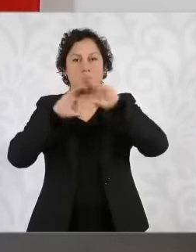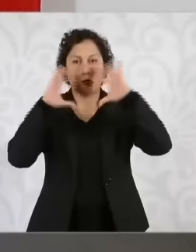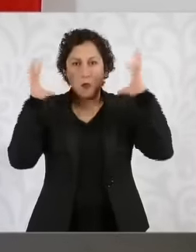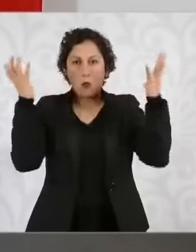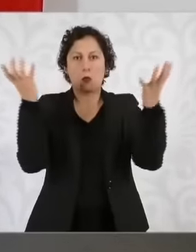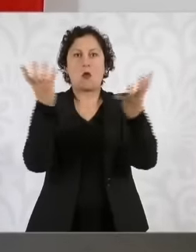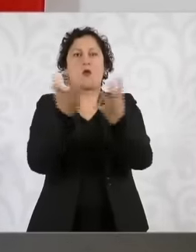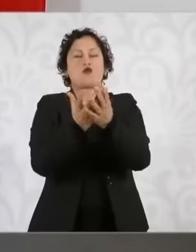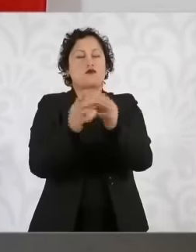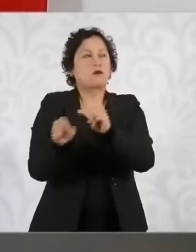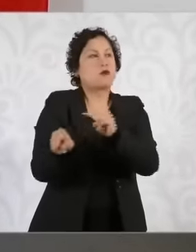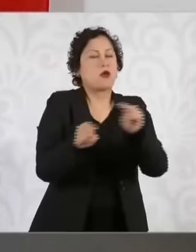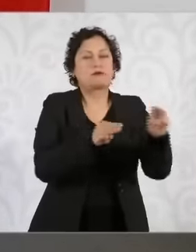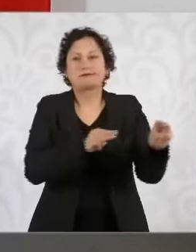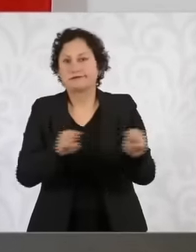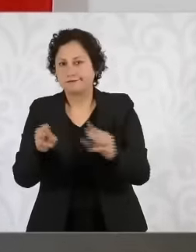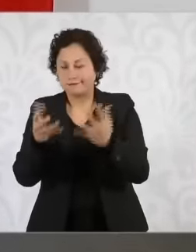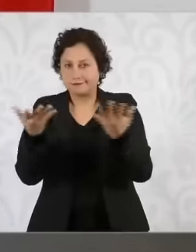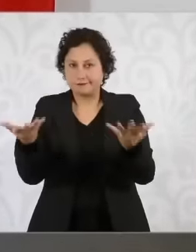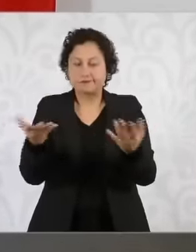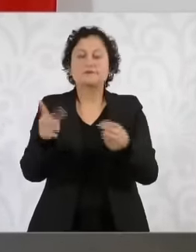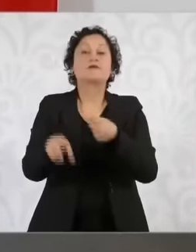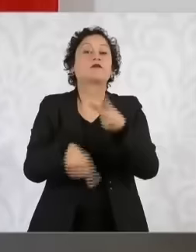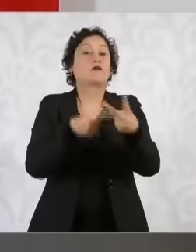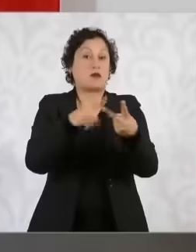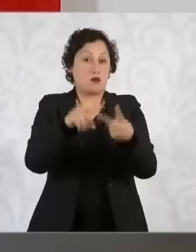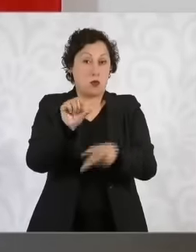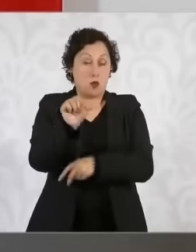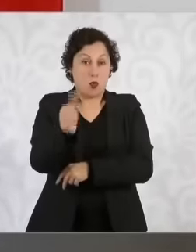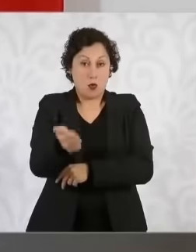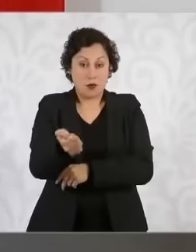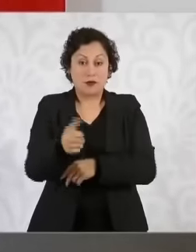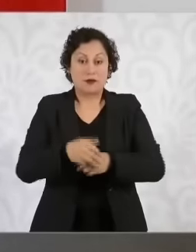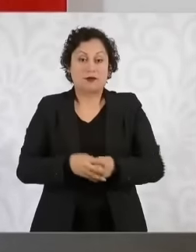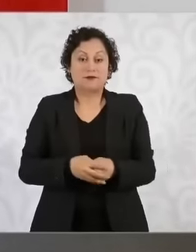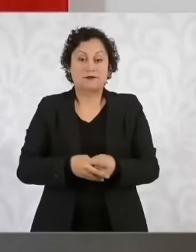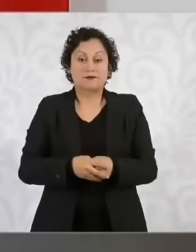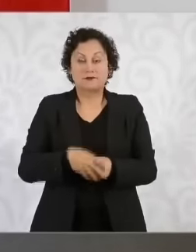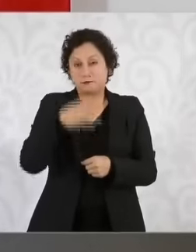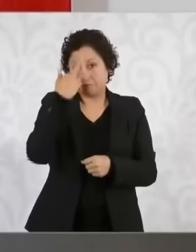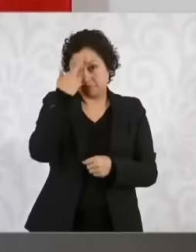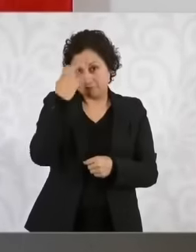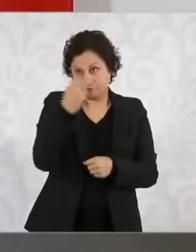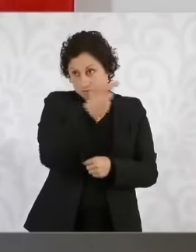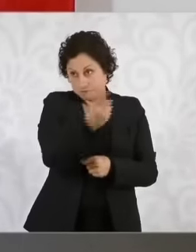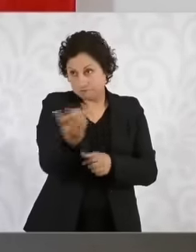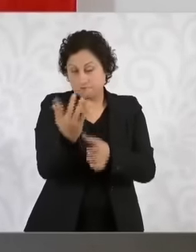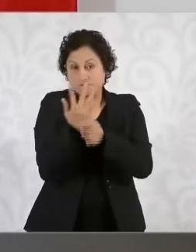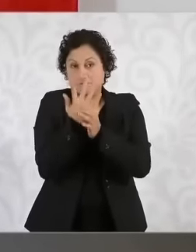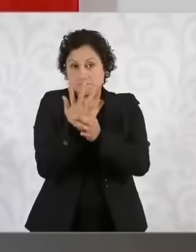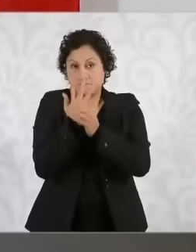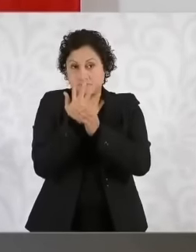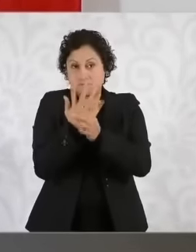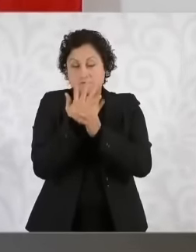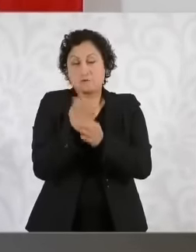the world and the other also according to some statements made by